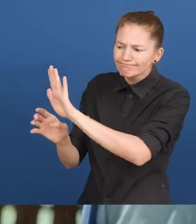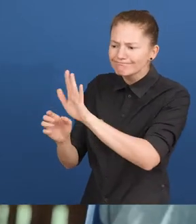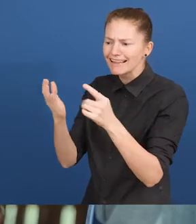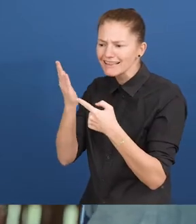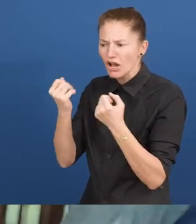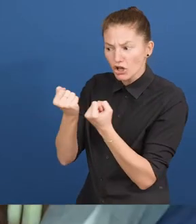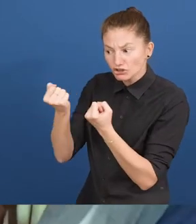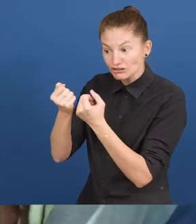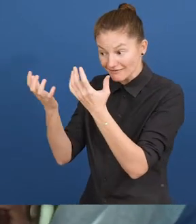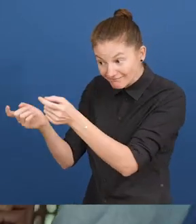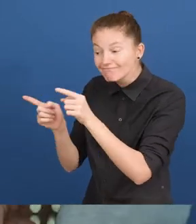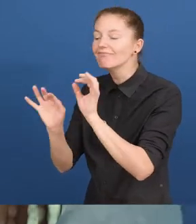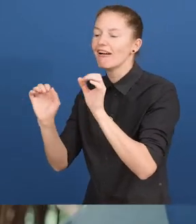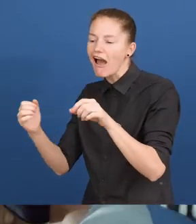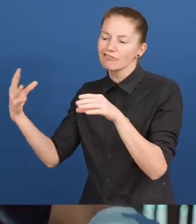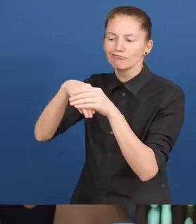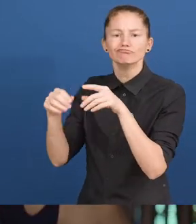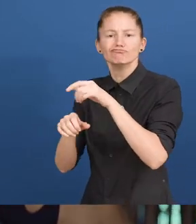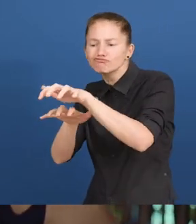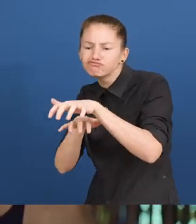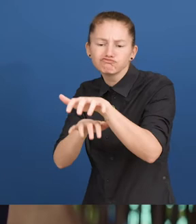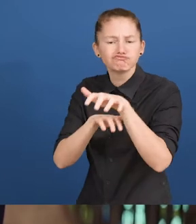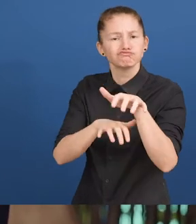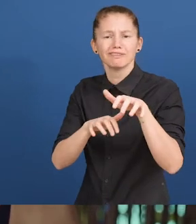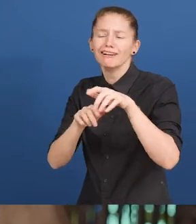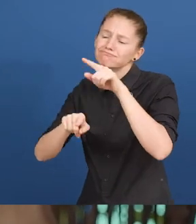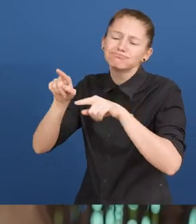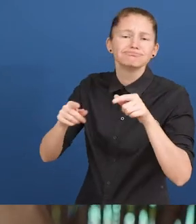and older persons to participate in farming through the development